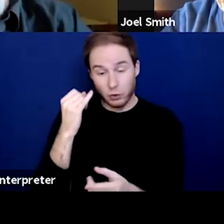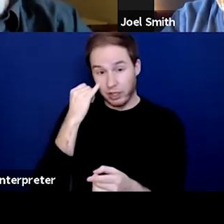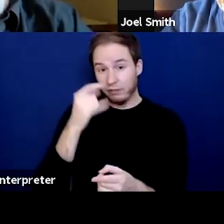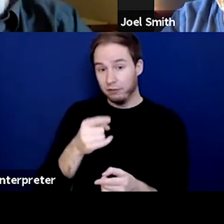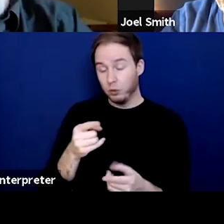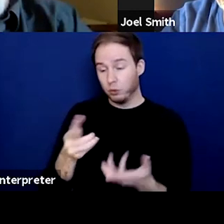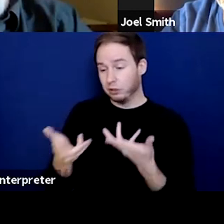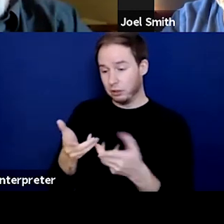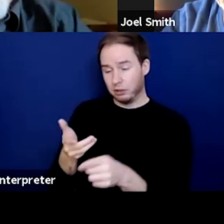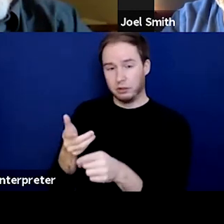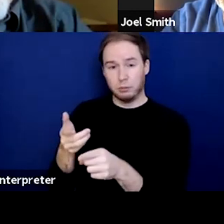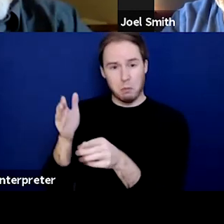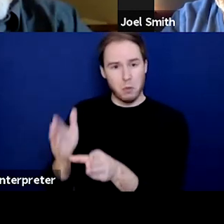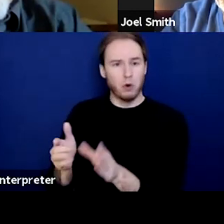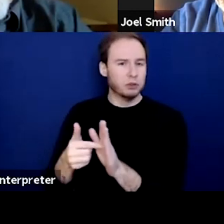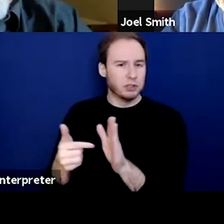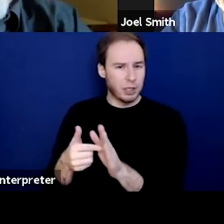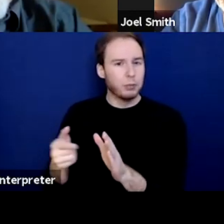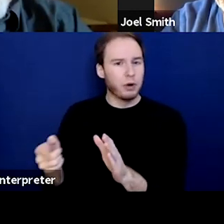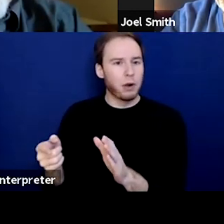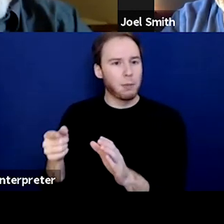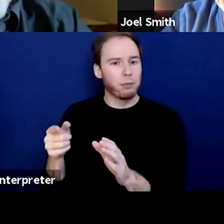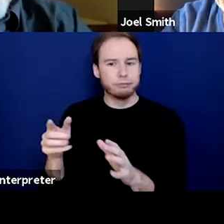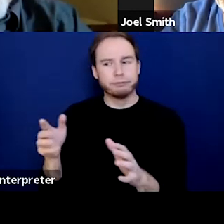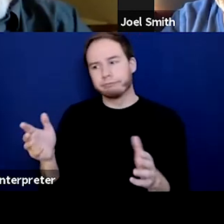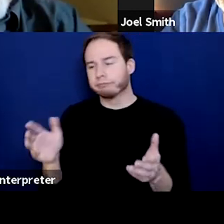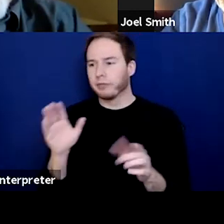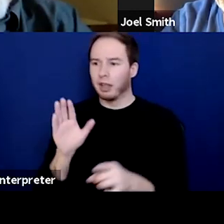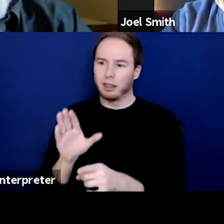who are acting in ways